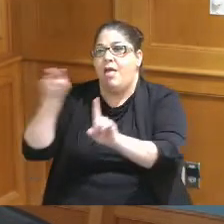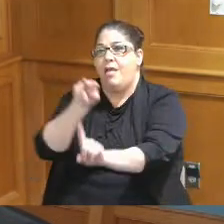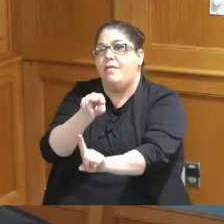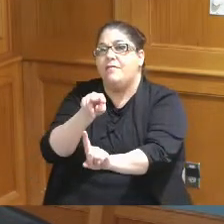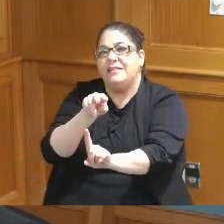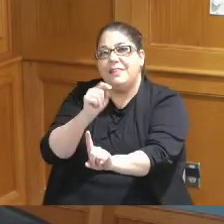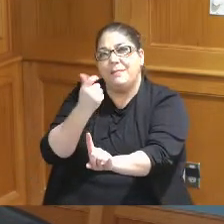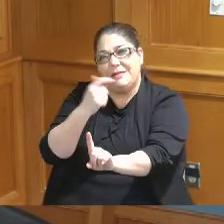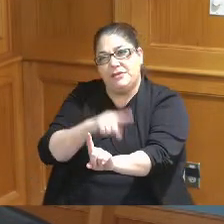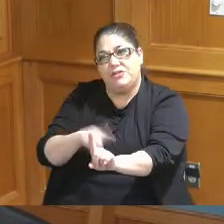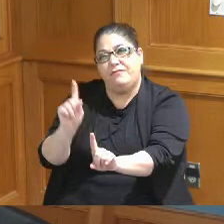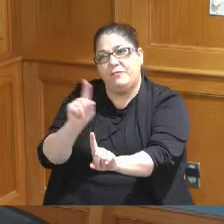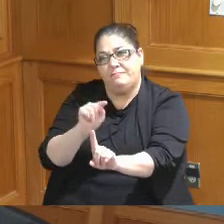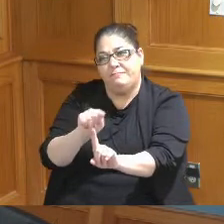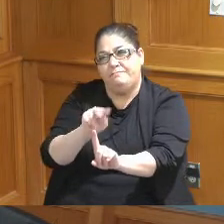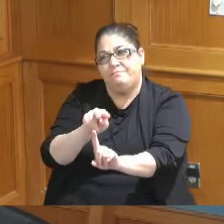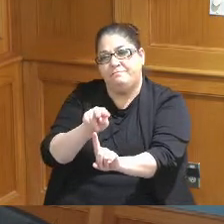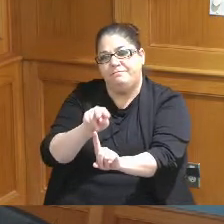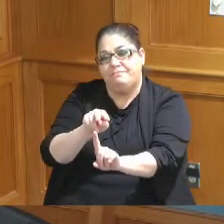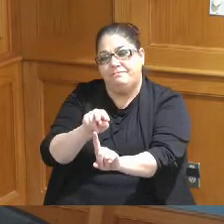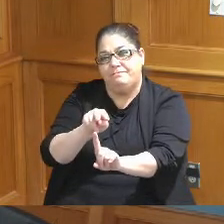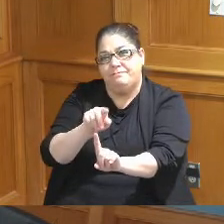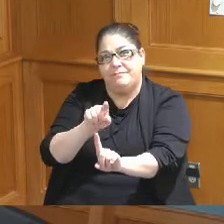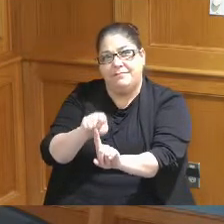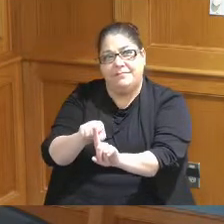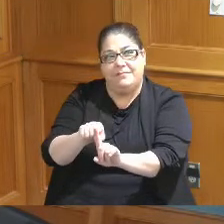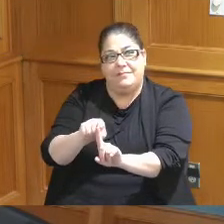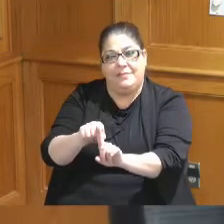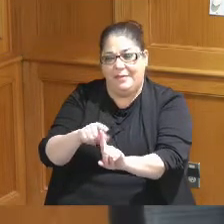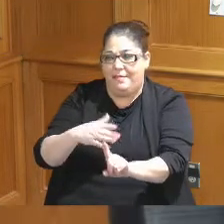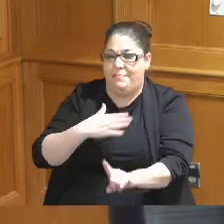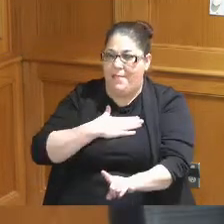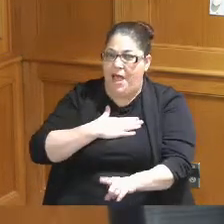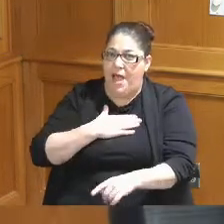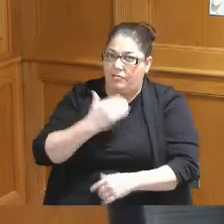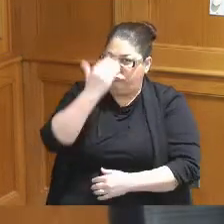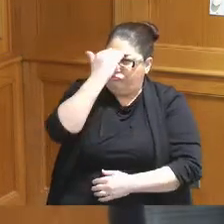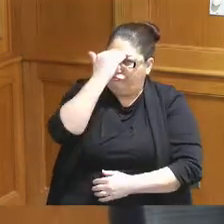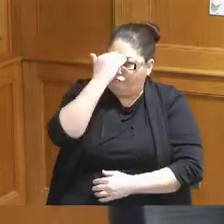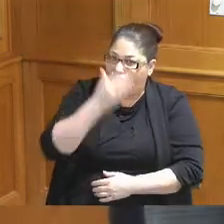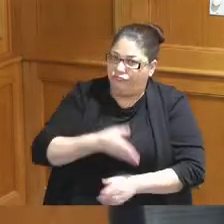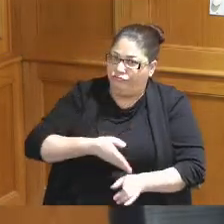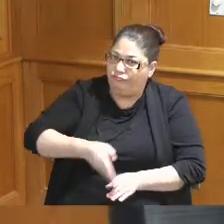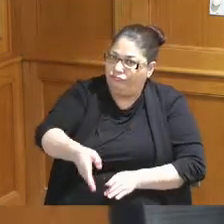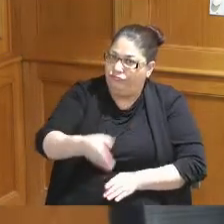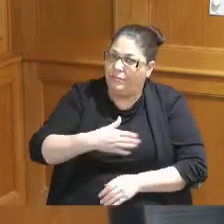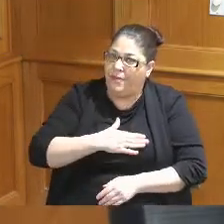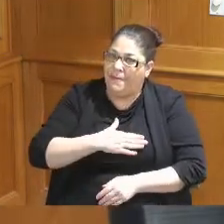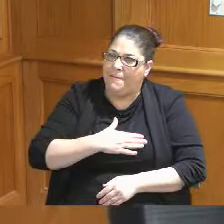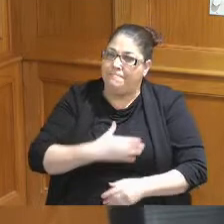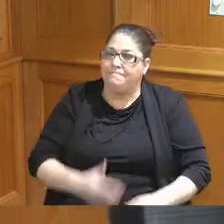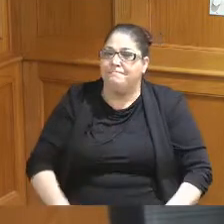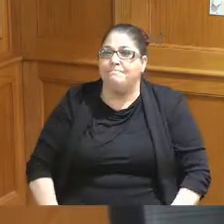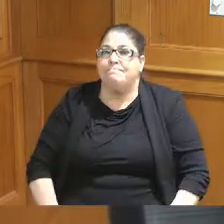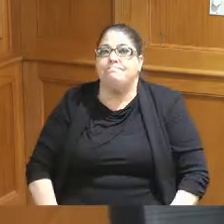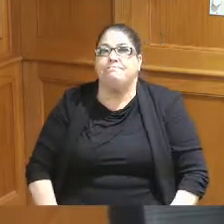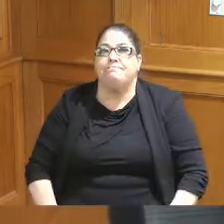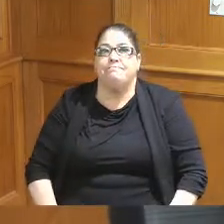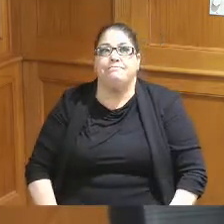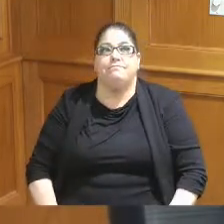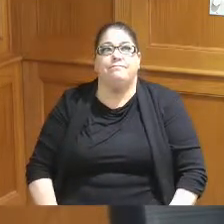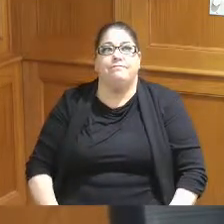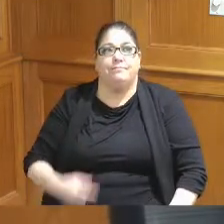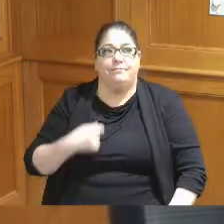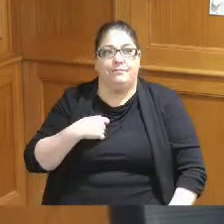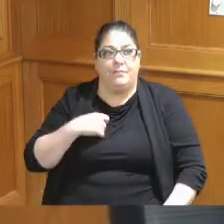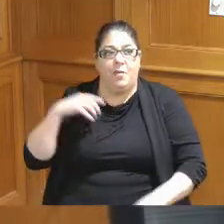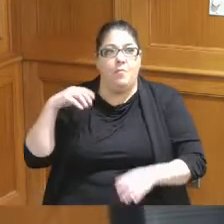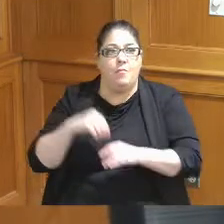you know this is my bailiwick this is what I know being one who was part of the initial expansion